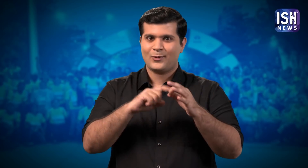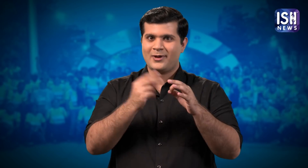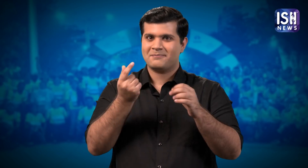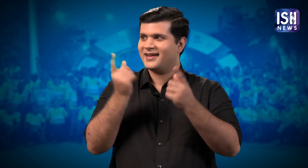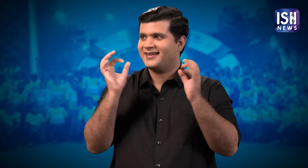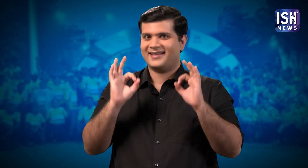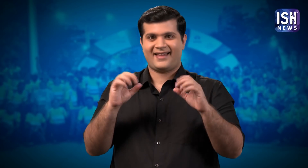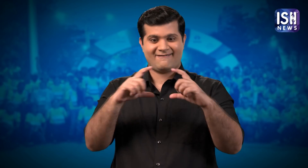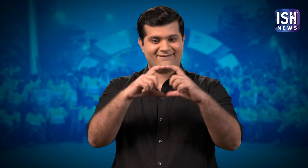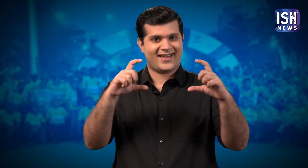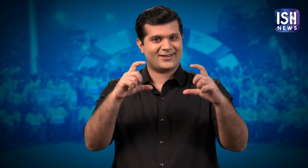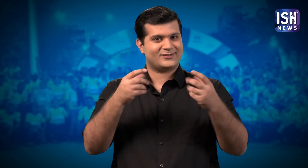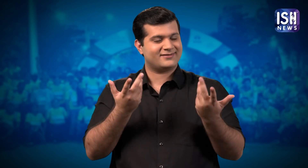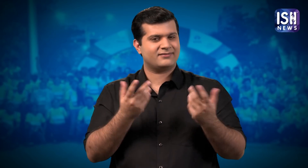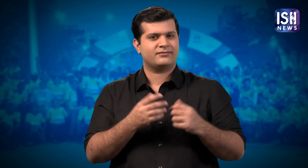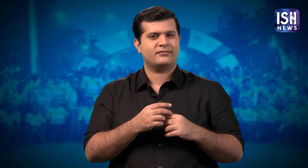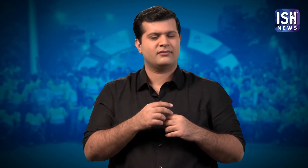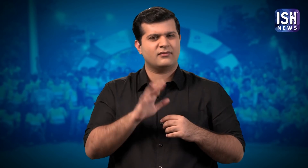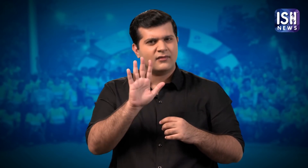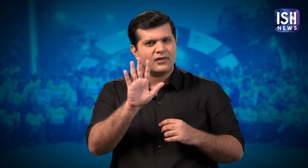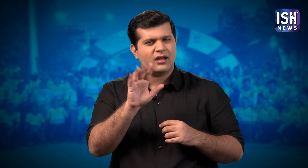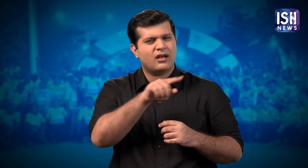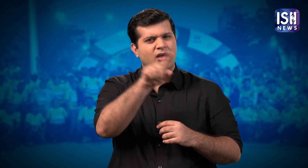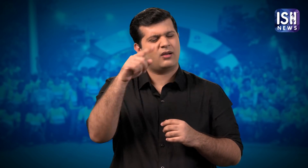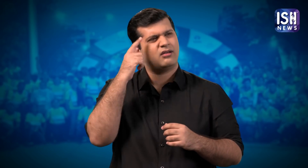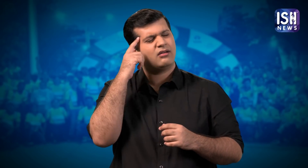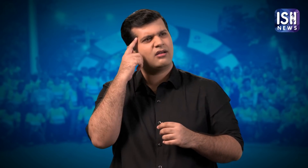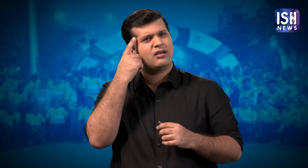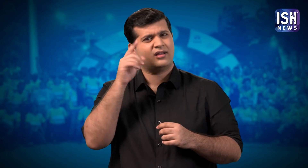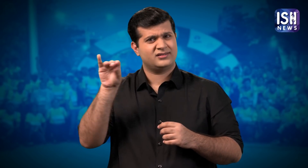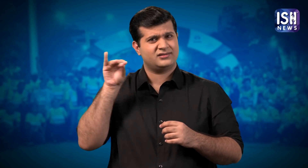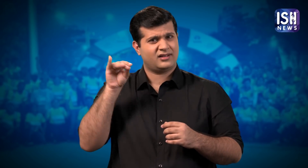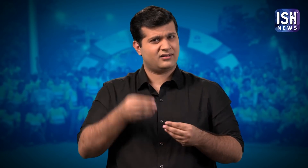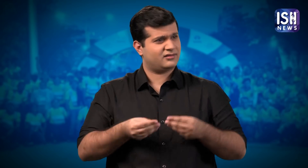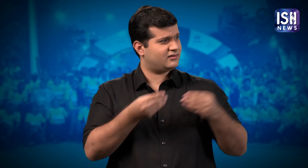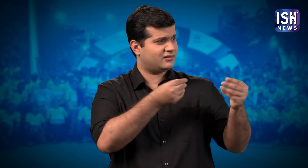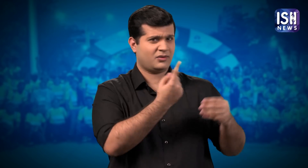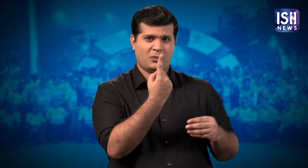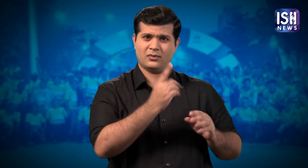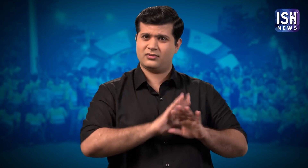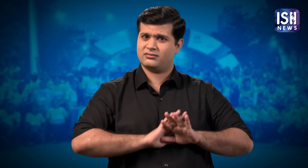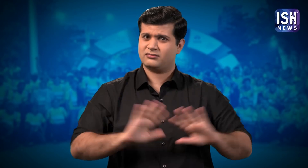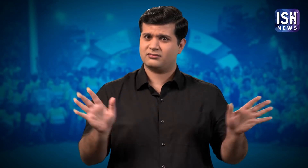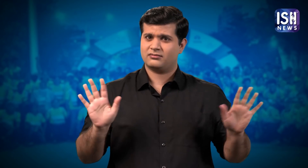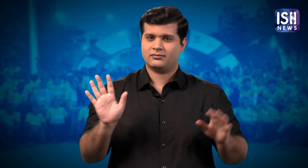These vouchers are very useful! Do you think we are giving the vouchers only to Saad?